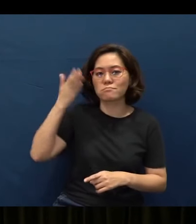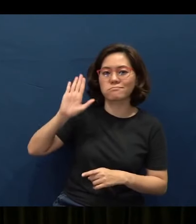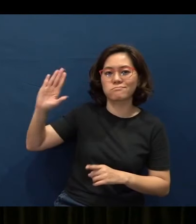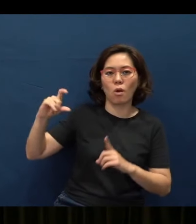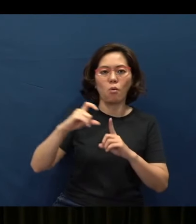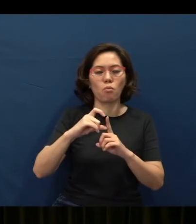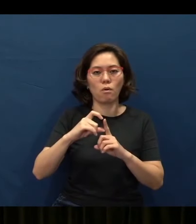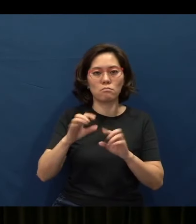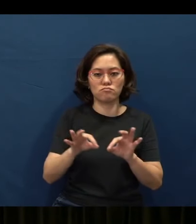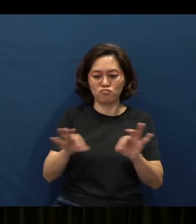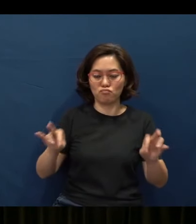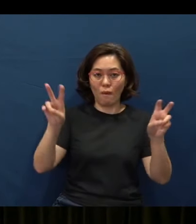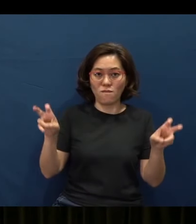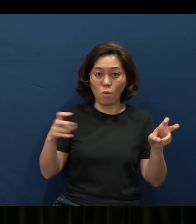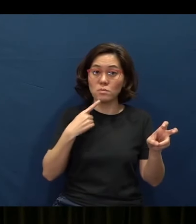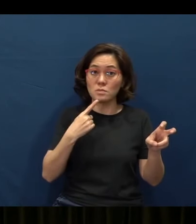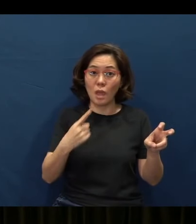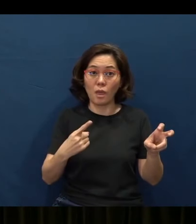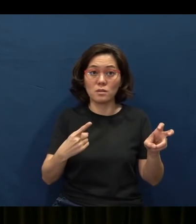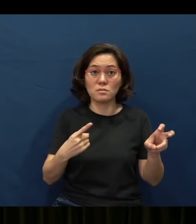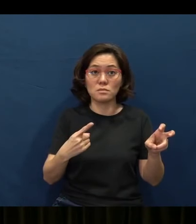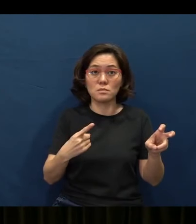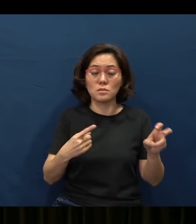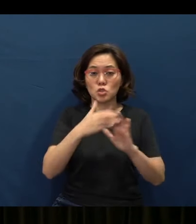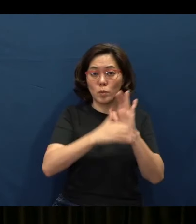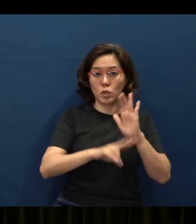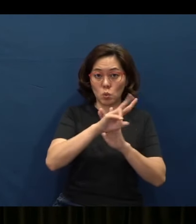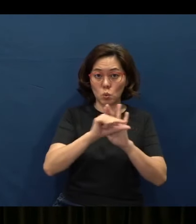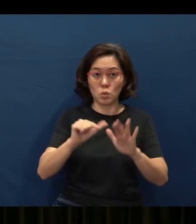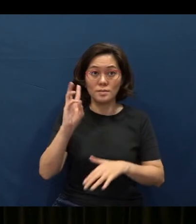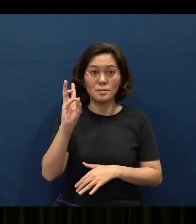Proverbs itself, chapter 2 verse 6 says: For the Lord gives wisdom;